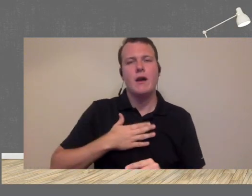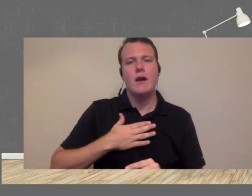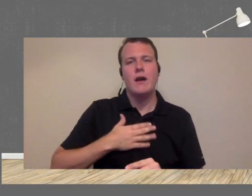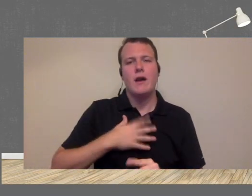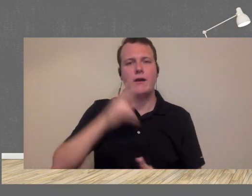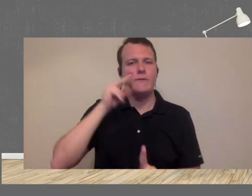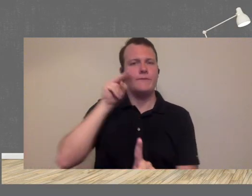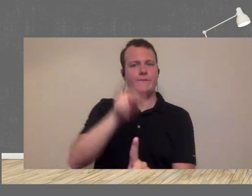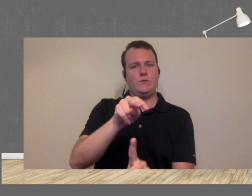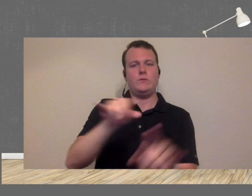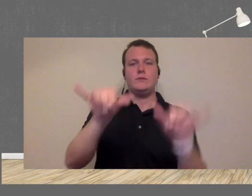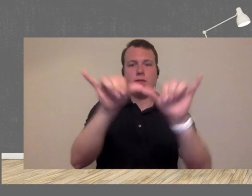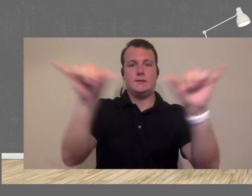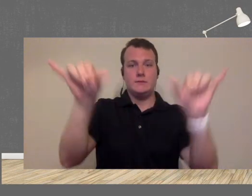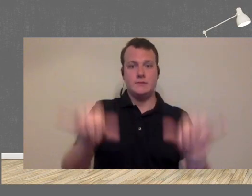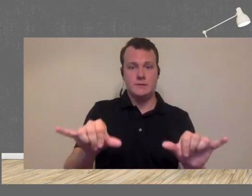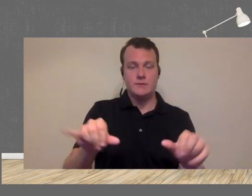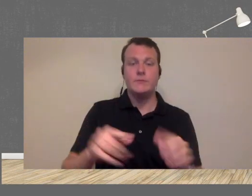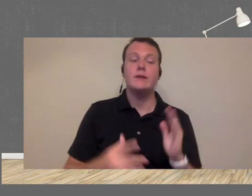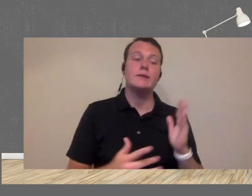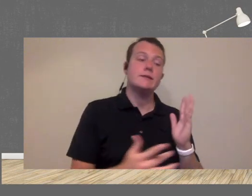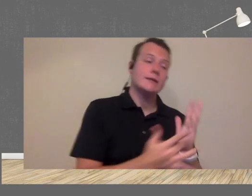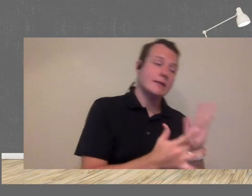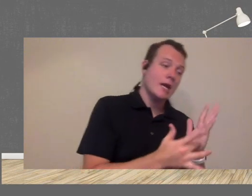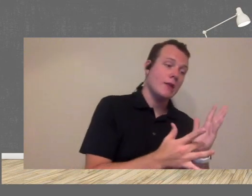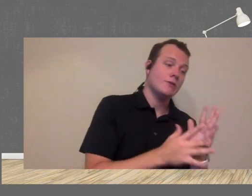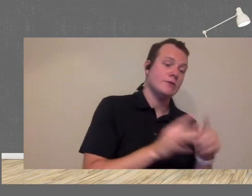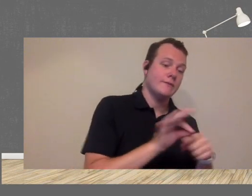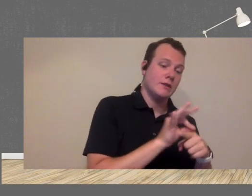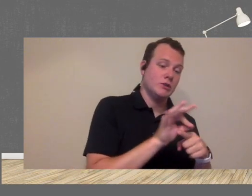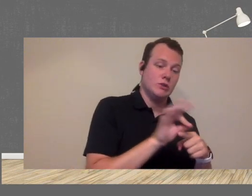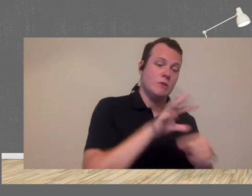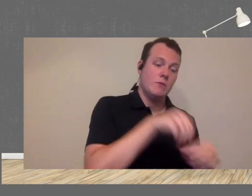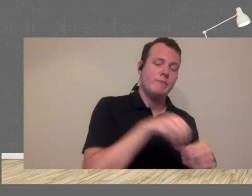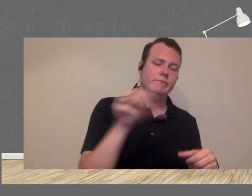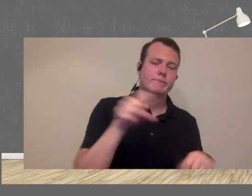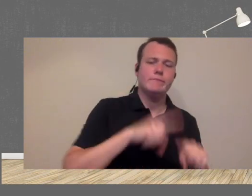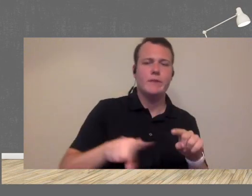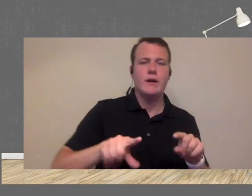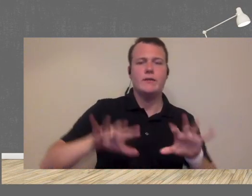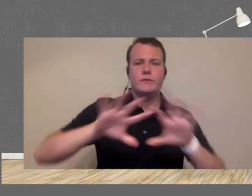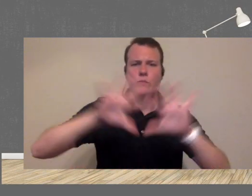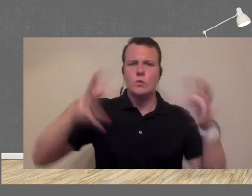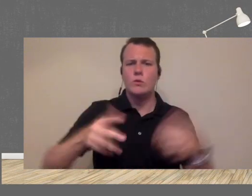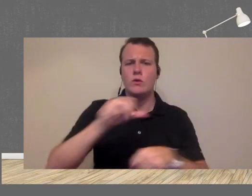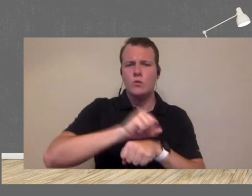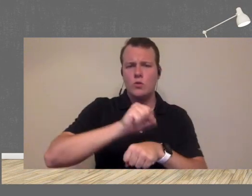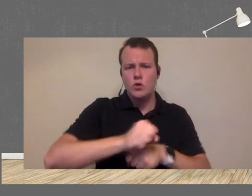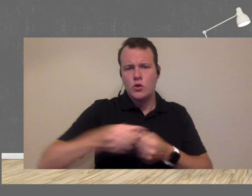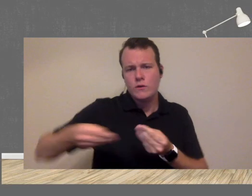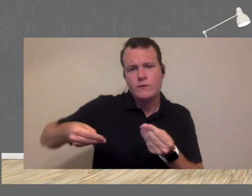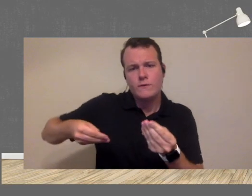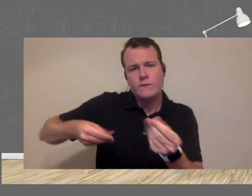think about things from a system function and not just how like you know technology functions as part of it but also the overall workflow so how